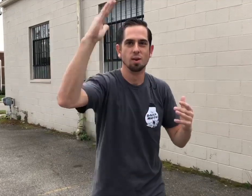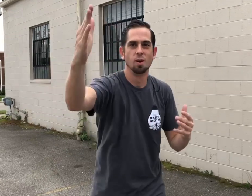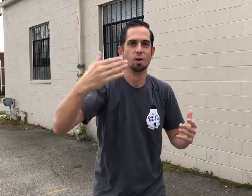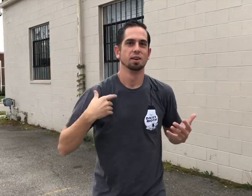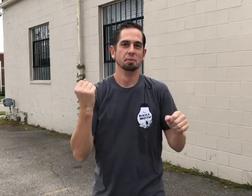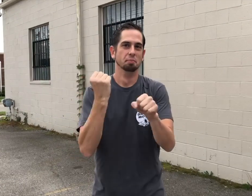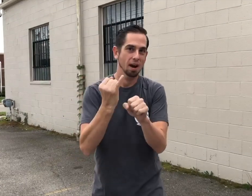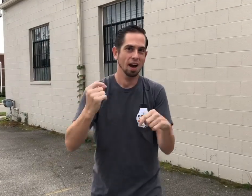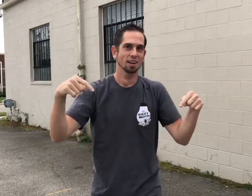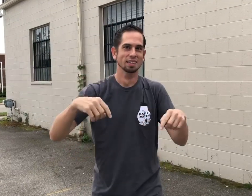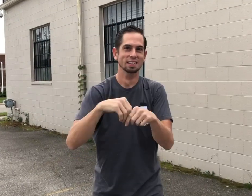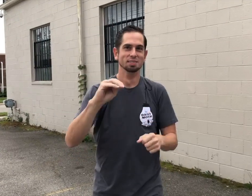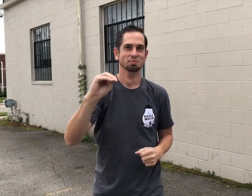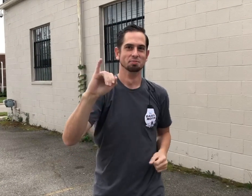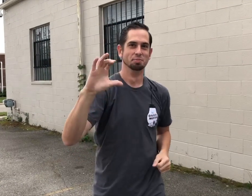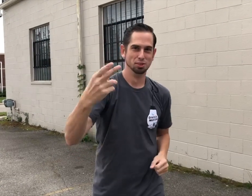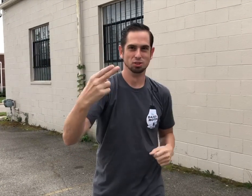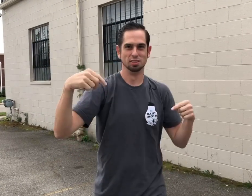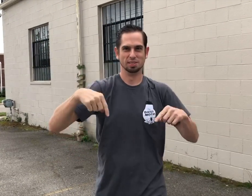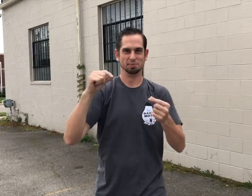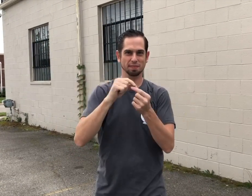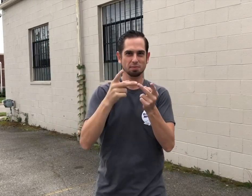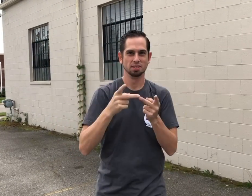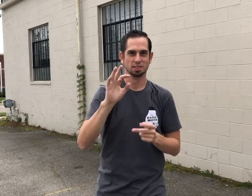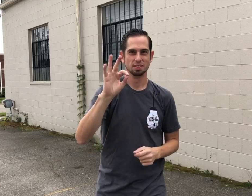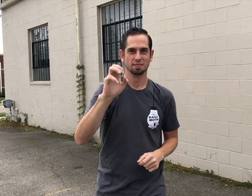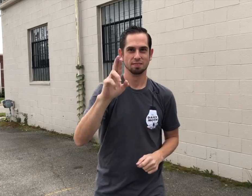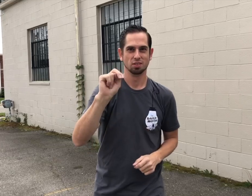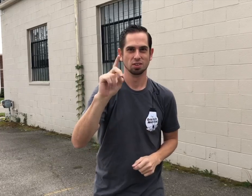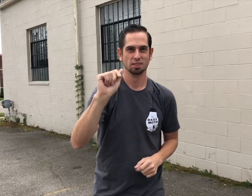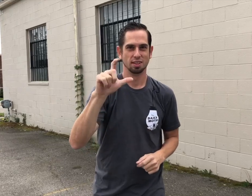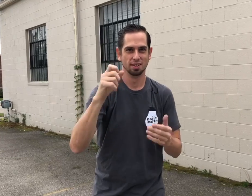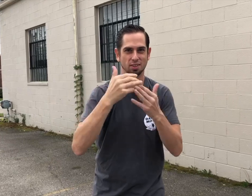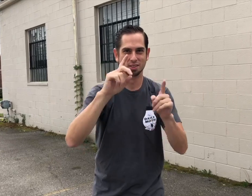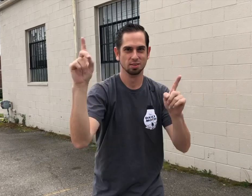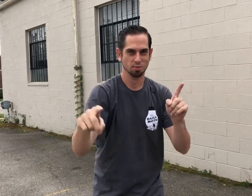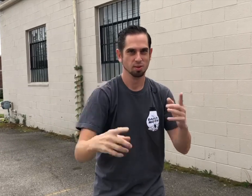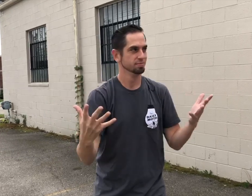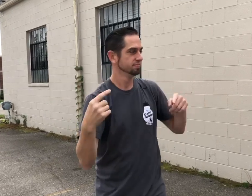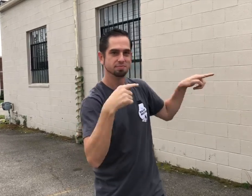Hello, I made it to Michigan! More specifically, in Ferndale which is near Detroit!